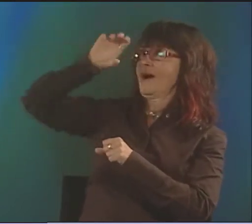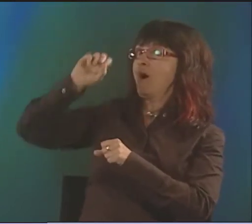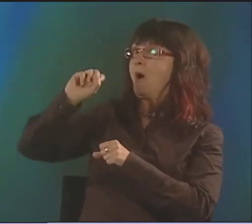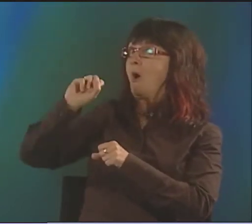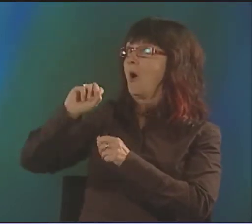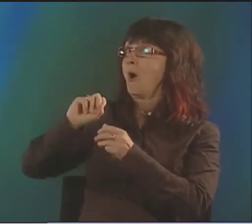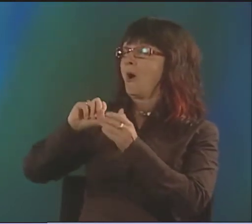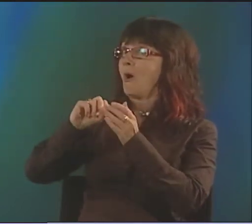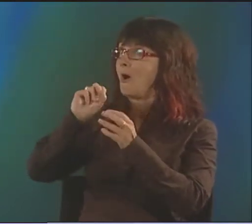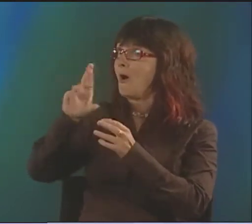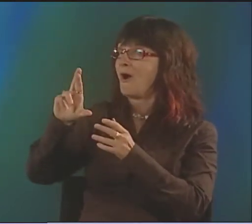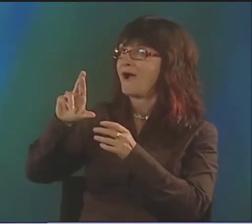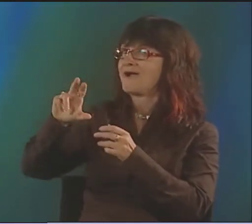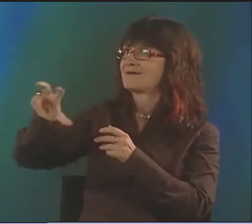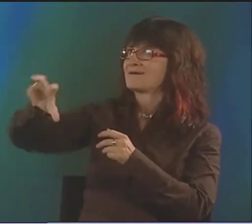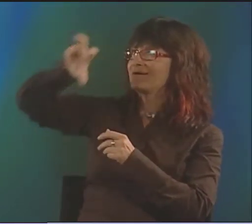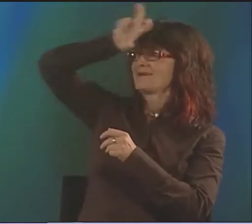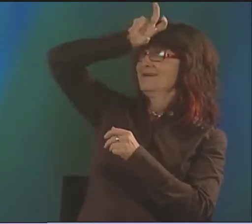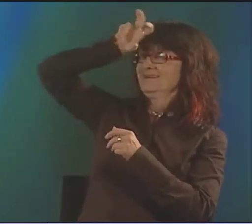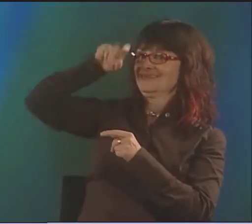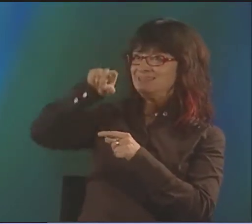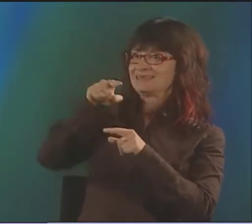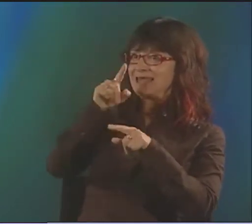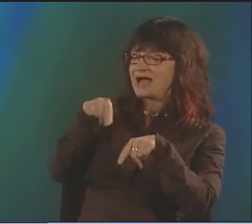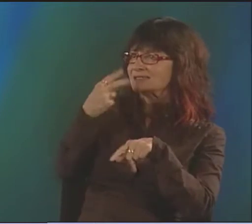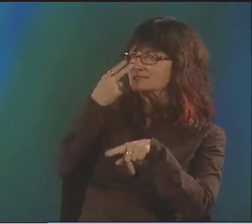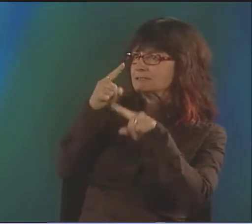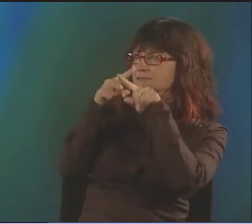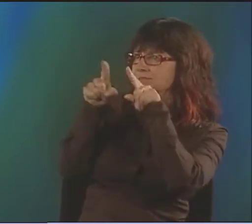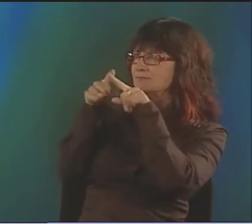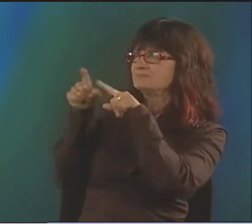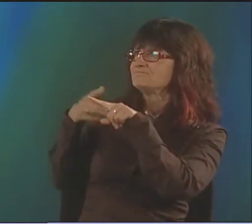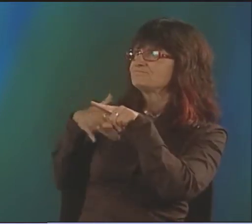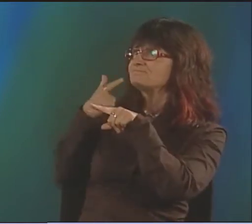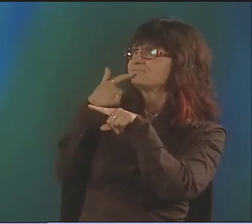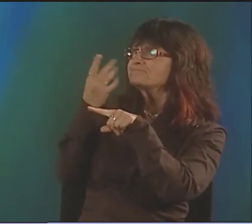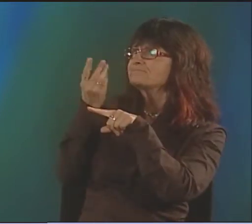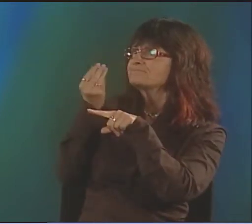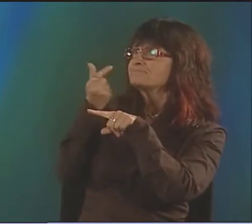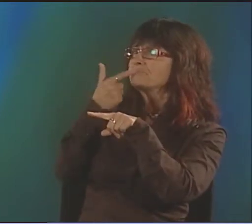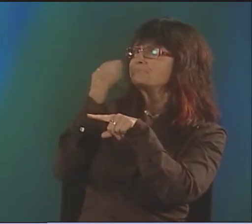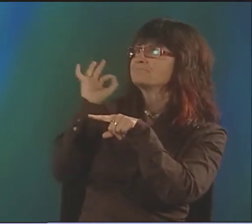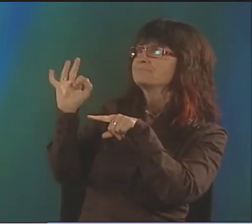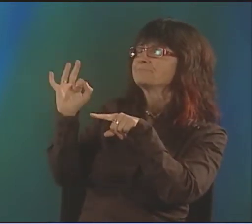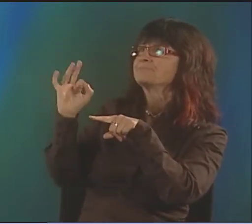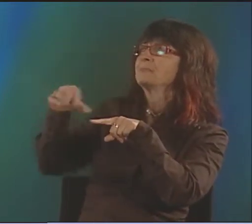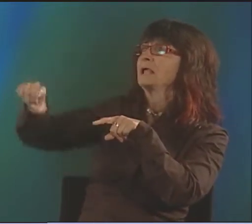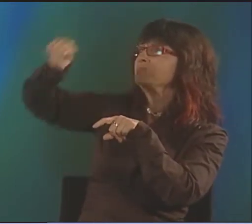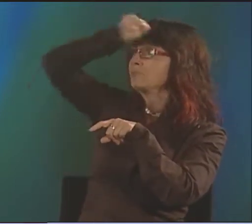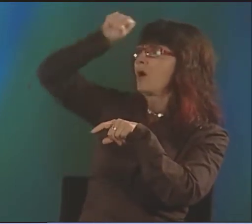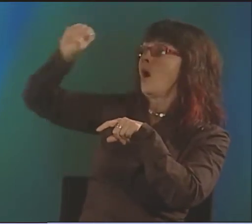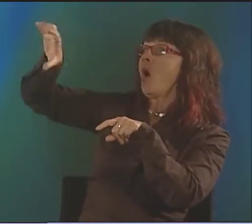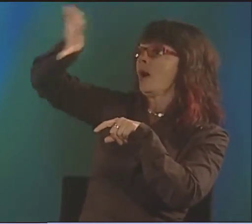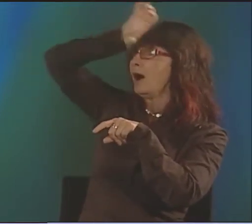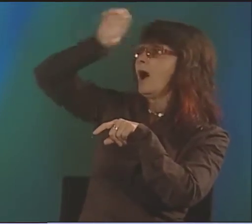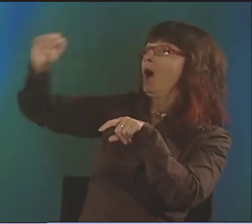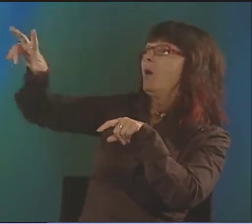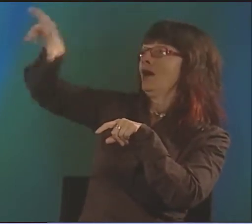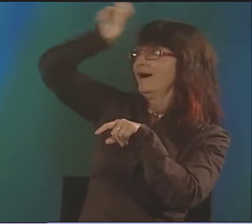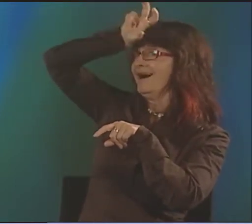YOU MIGHT SIGN THE BALL THIS WAY OR THIS WAY OR THIS WAY. AND YOU CAN SEE THE DIFFERENCE IN WHAT THOSE BALLS WOULD LOOK LIKE